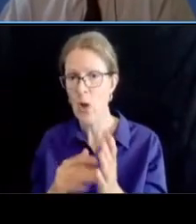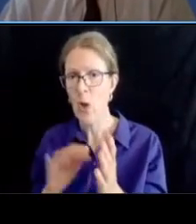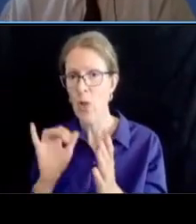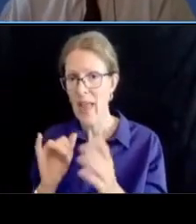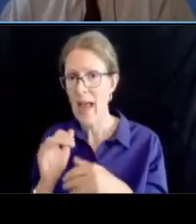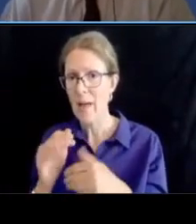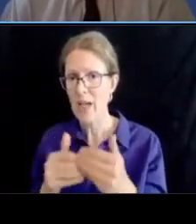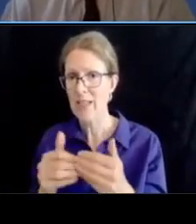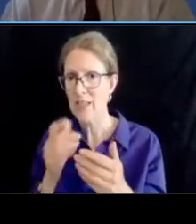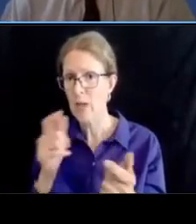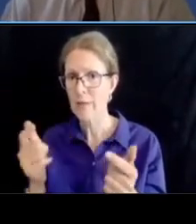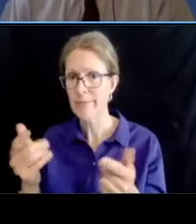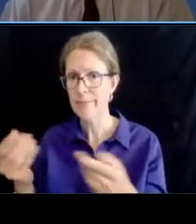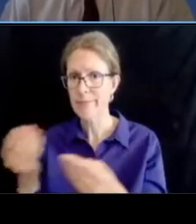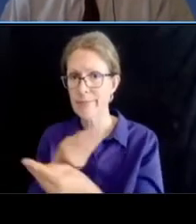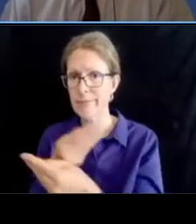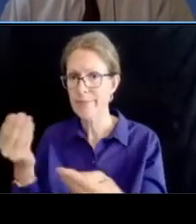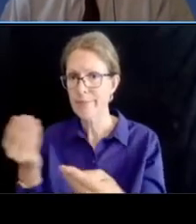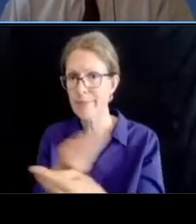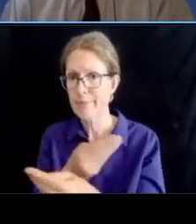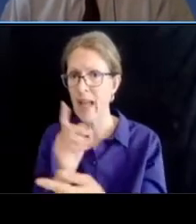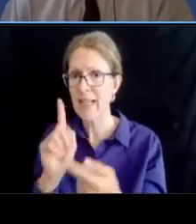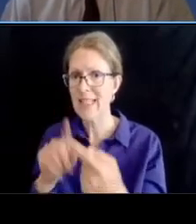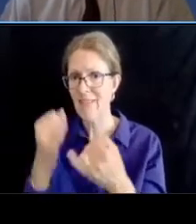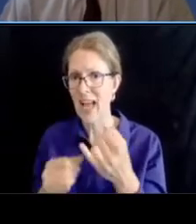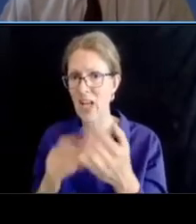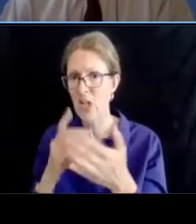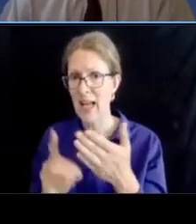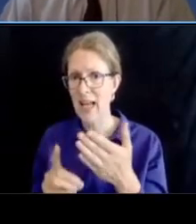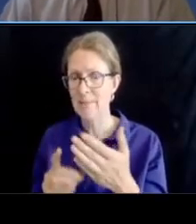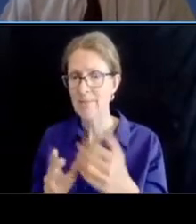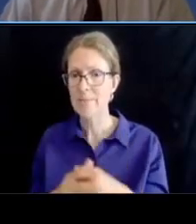and and and the mayor has selected uh concept c the preferred concept